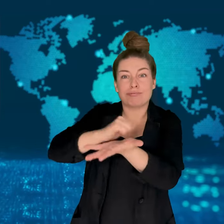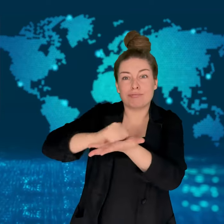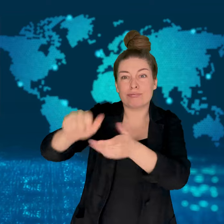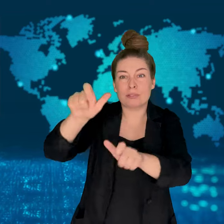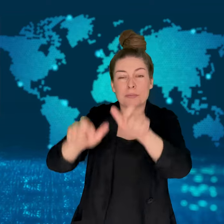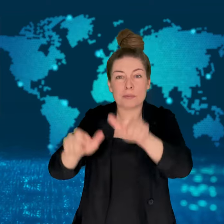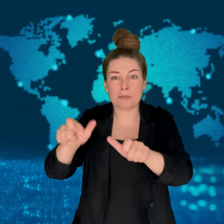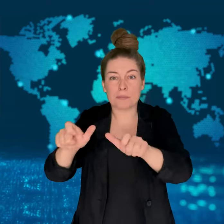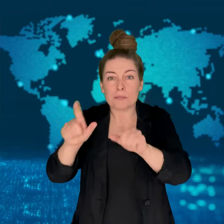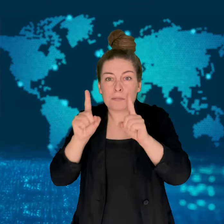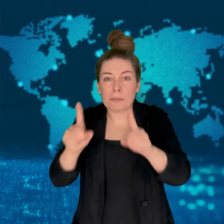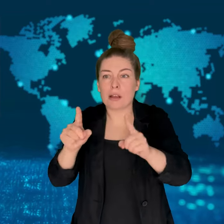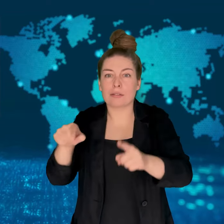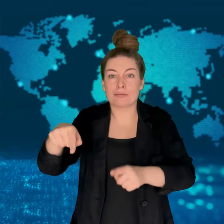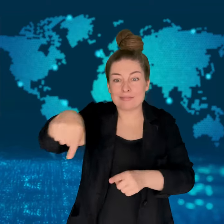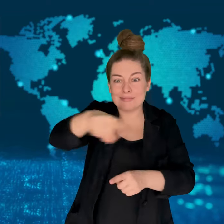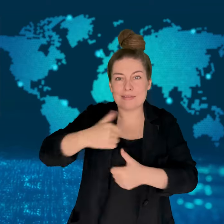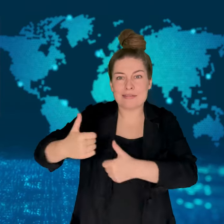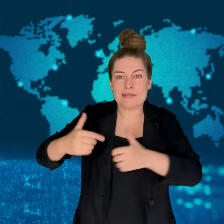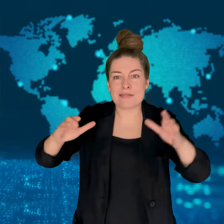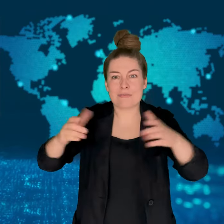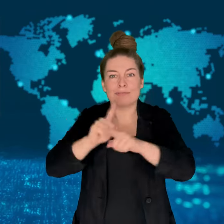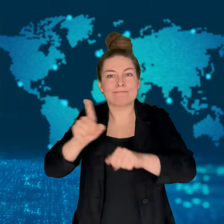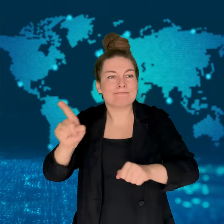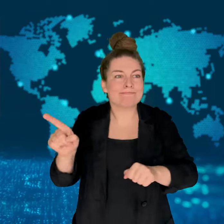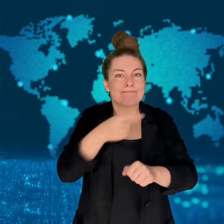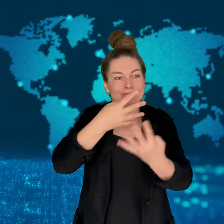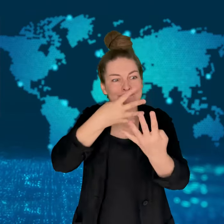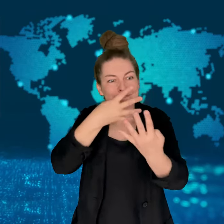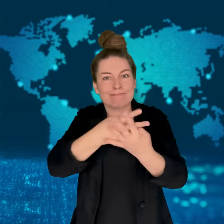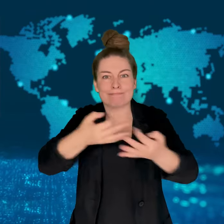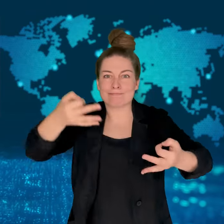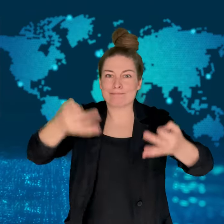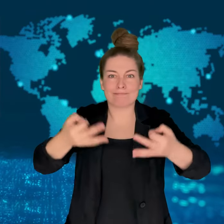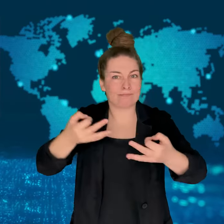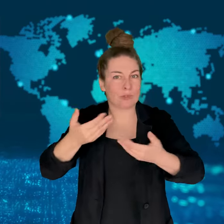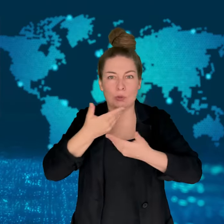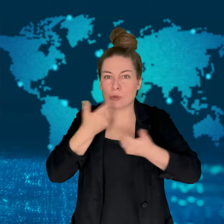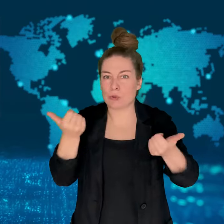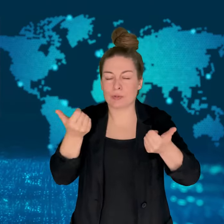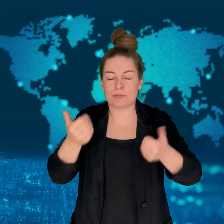be responsible for acts of genocide, they were not convicted.